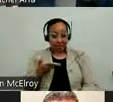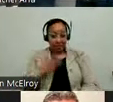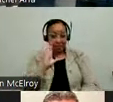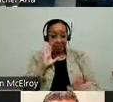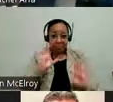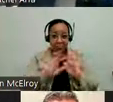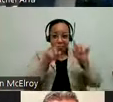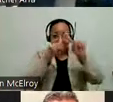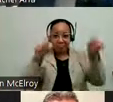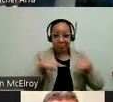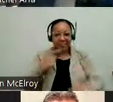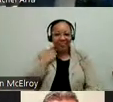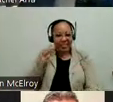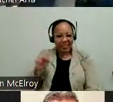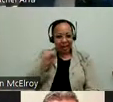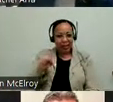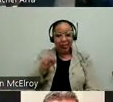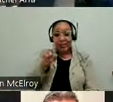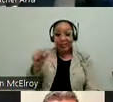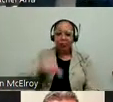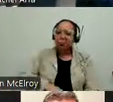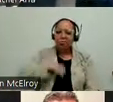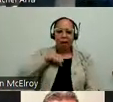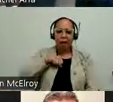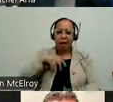Disabilities. This is a picture of -- from Saturday's Disability Pride